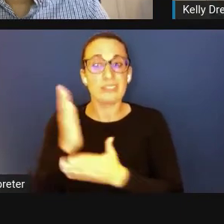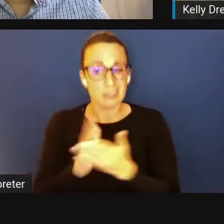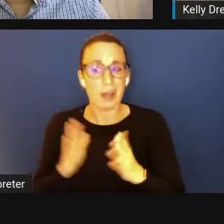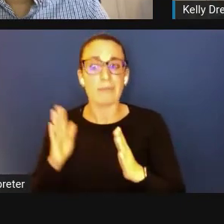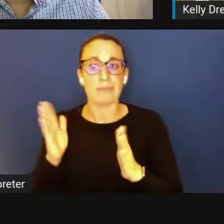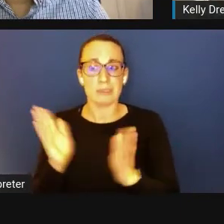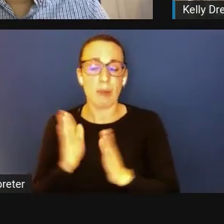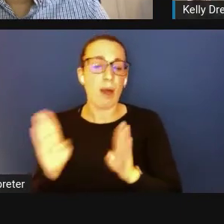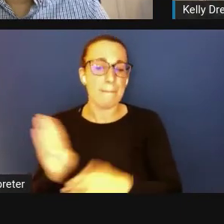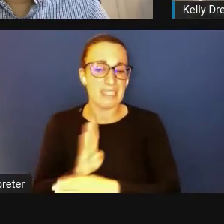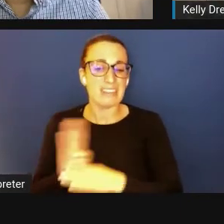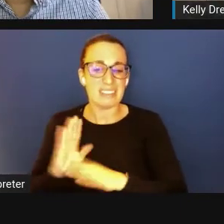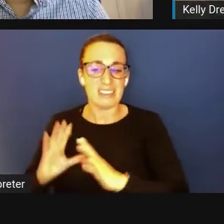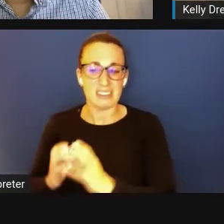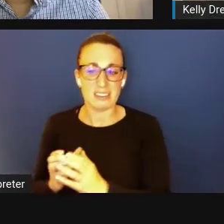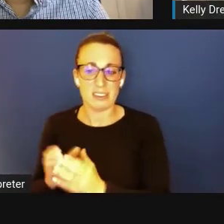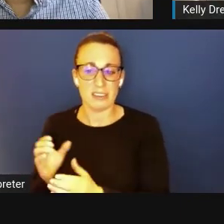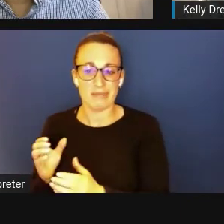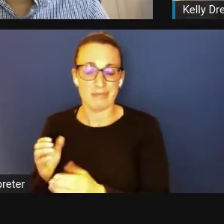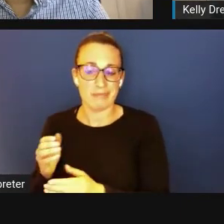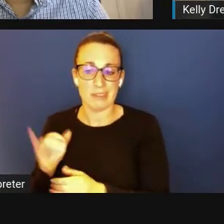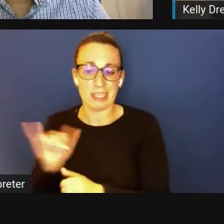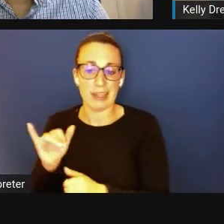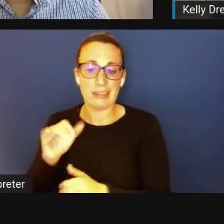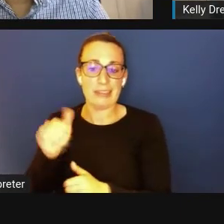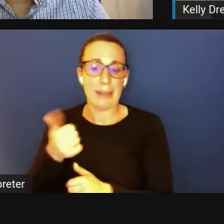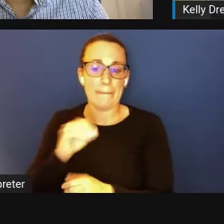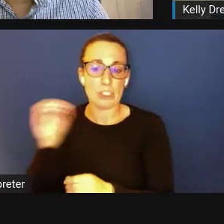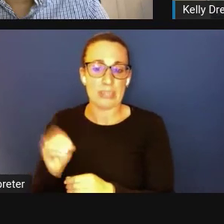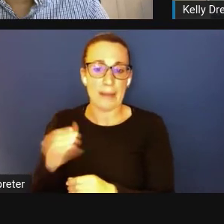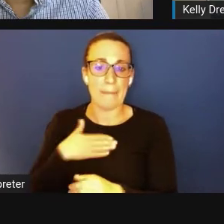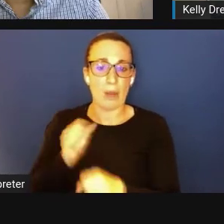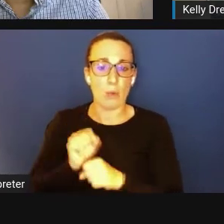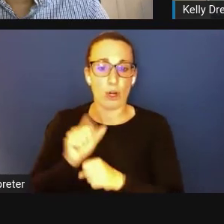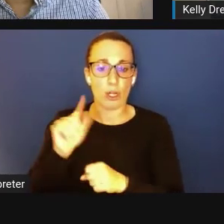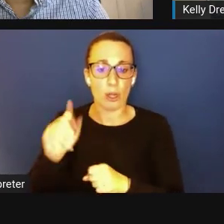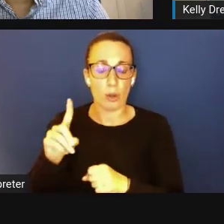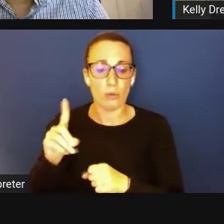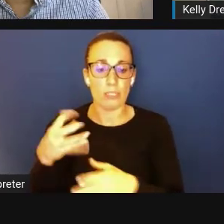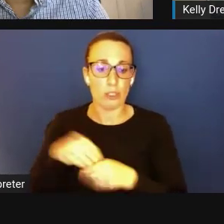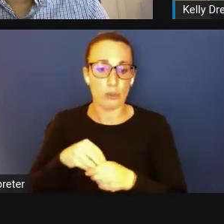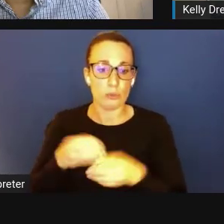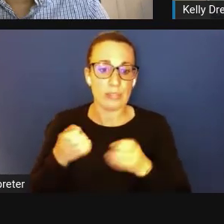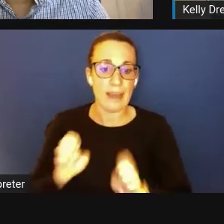so 10 percent of my workload includes effort on the small business and commercialization